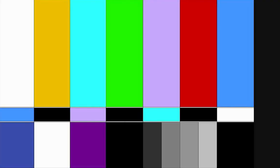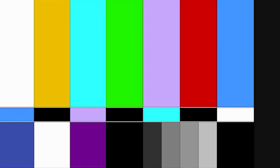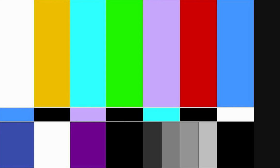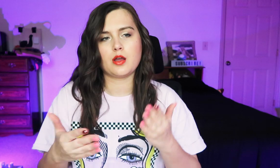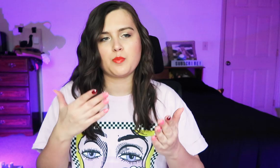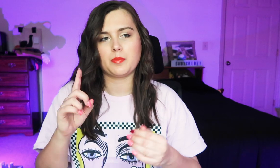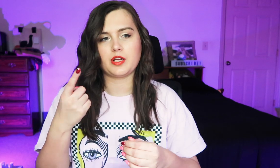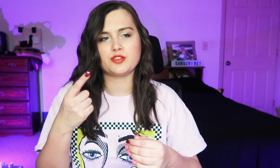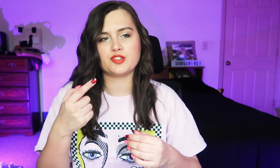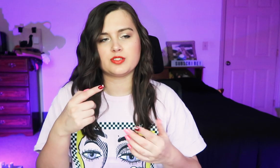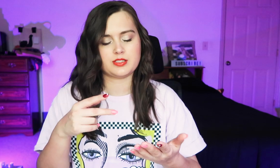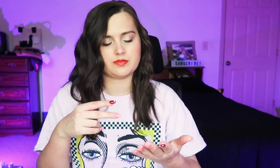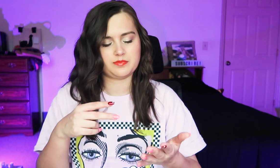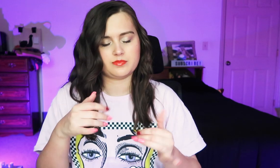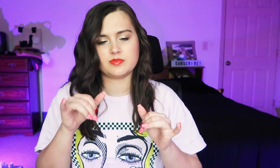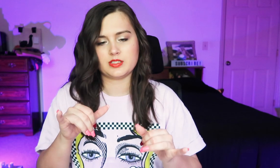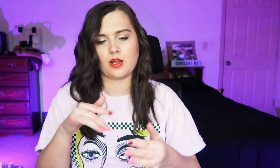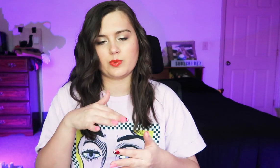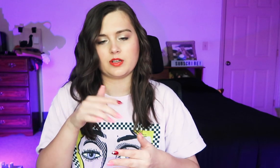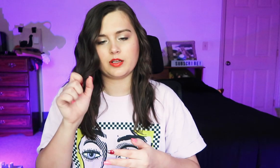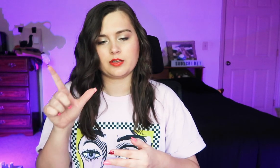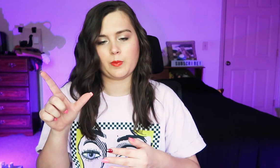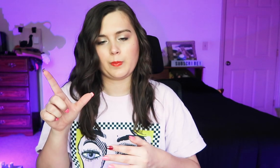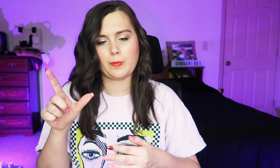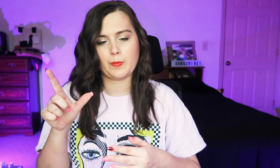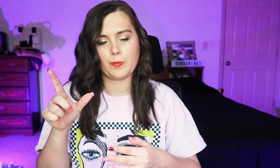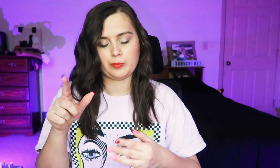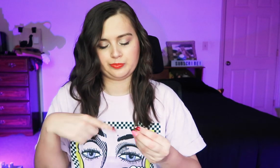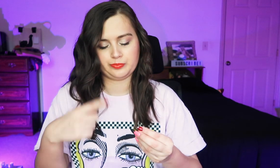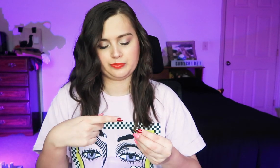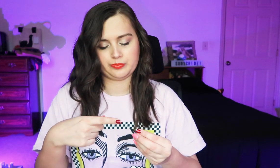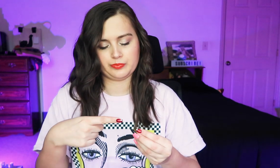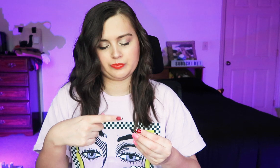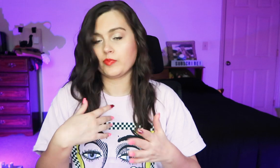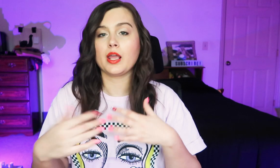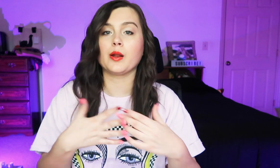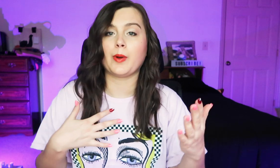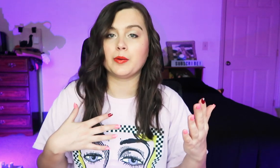(BEEP) Maybe I should stick with ASL. Anyway!